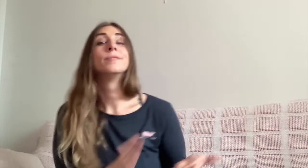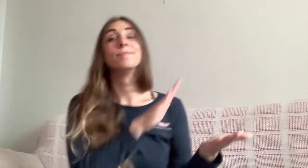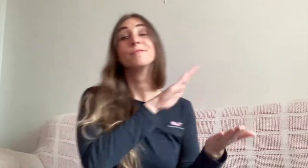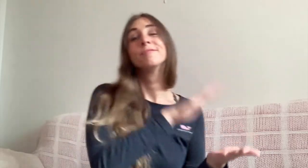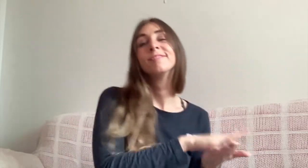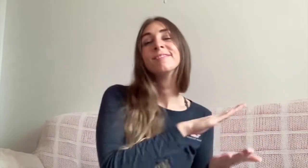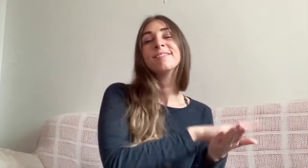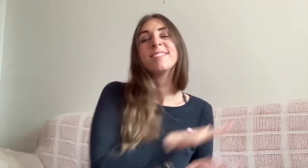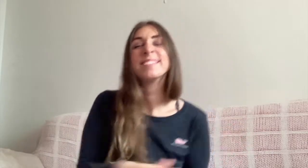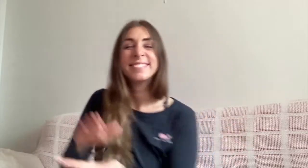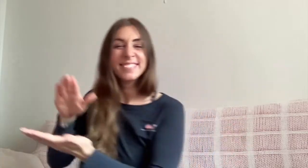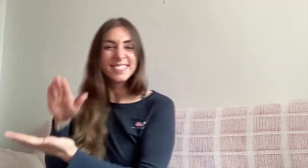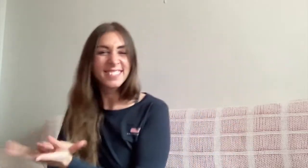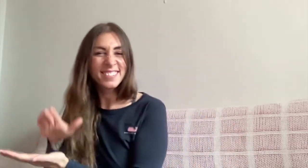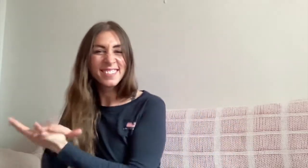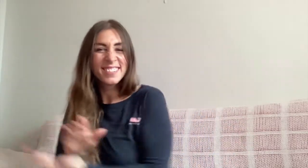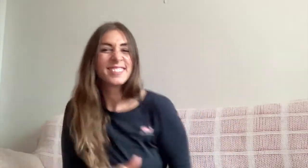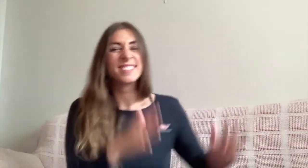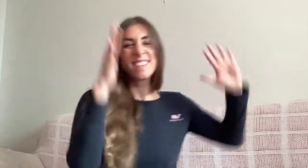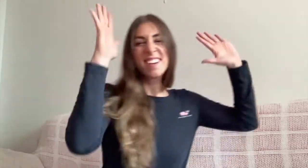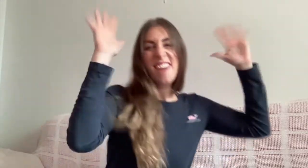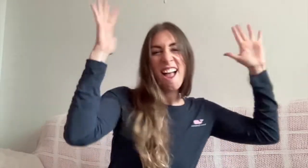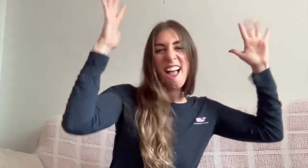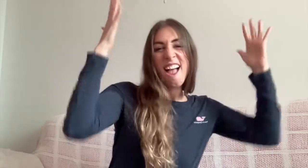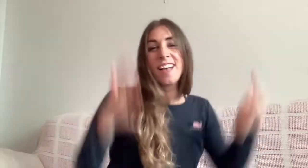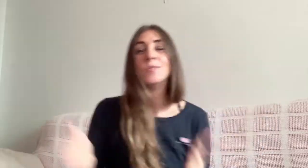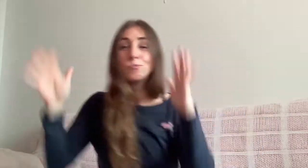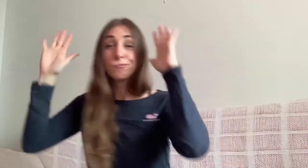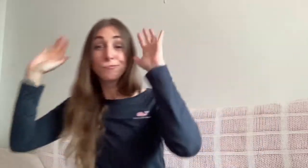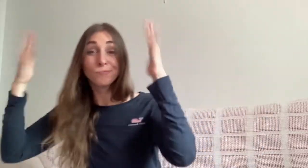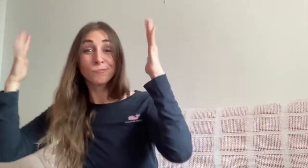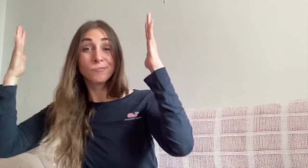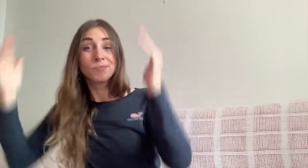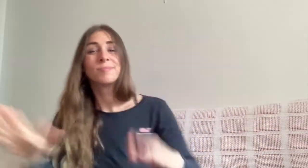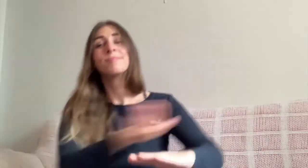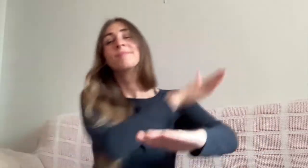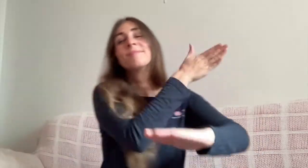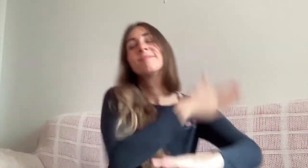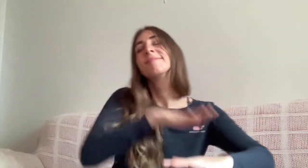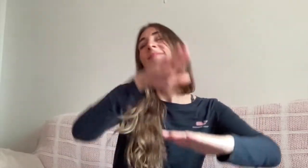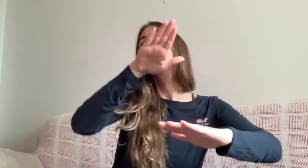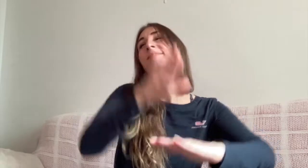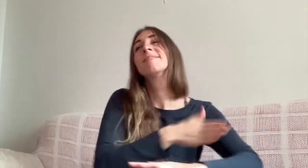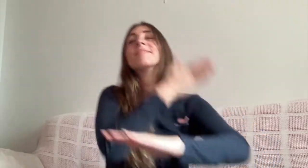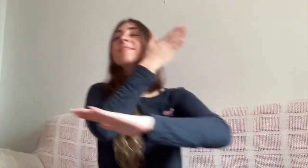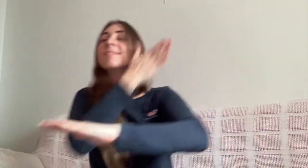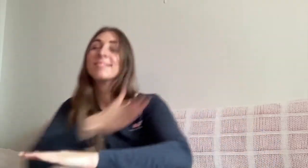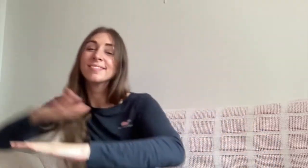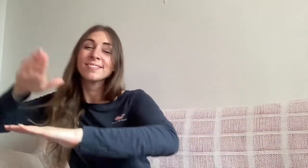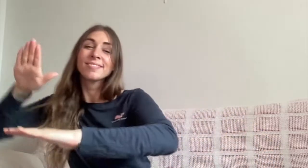at school at school hooray hooray music music